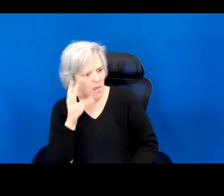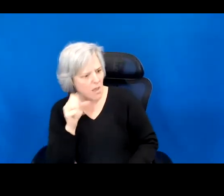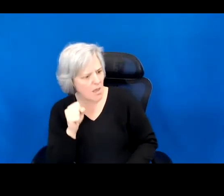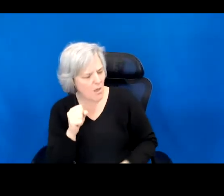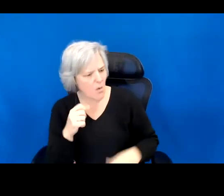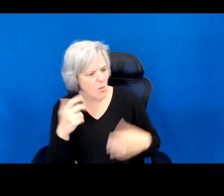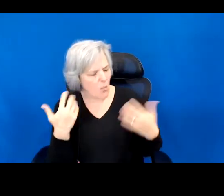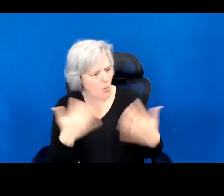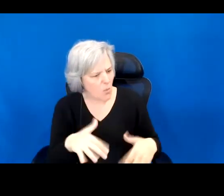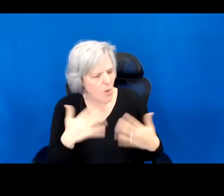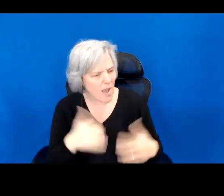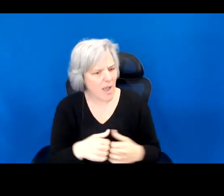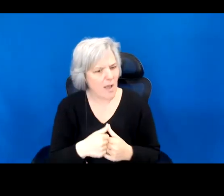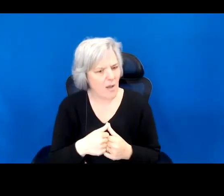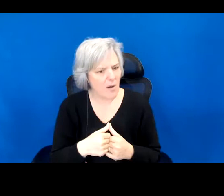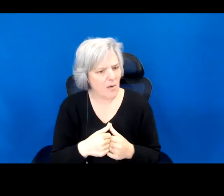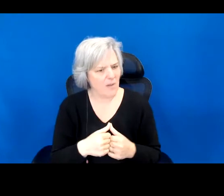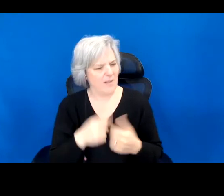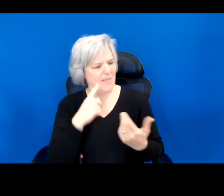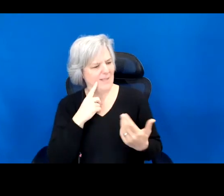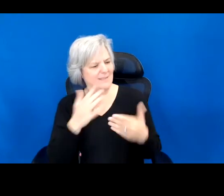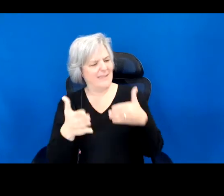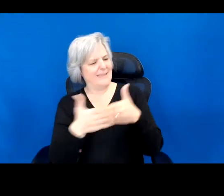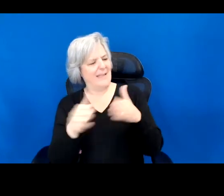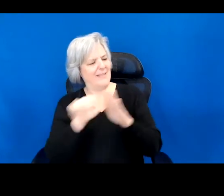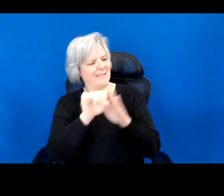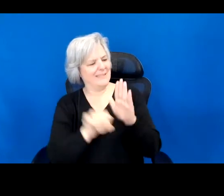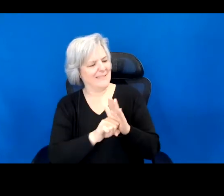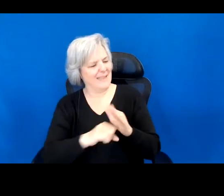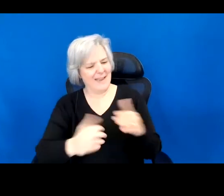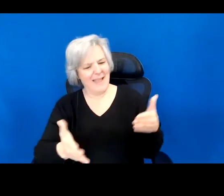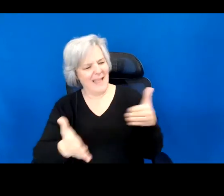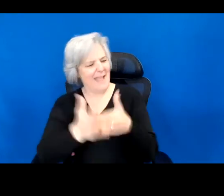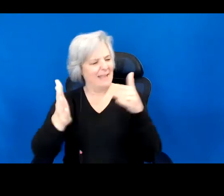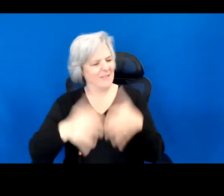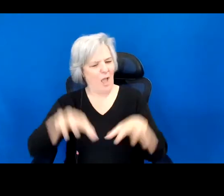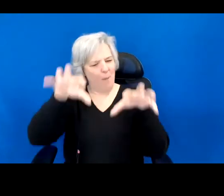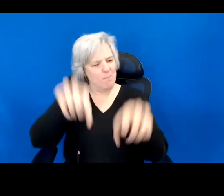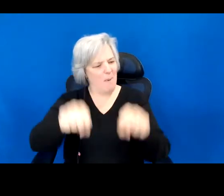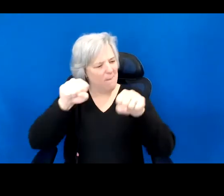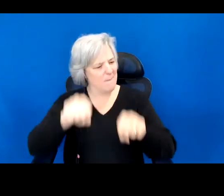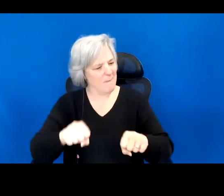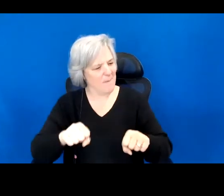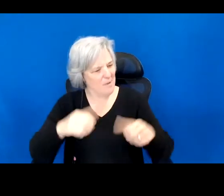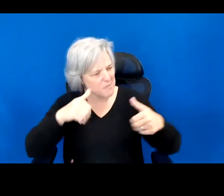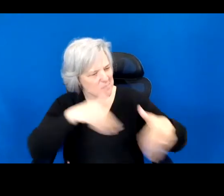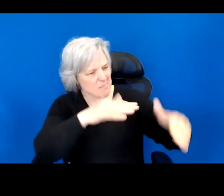against the state, this anti-colonial fruit installation, that is also a fantasy of organically